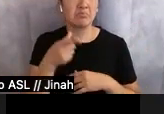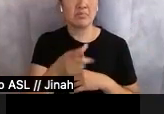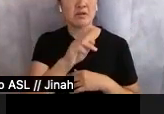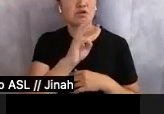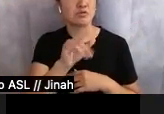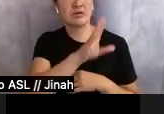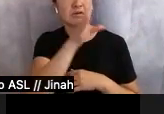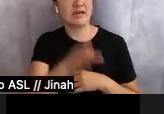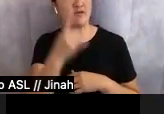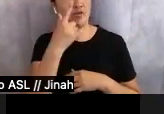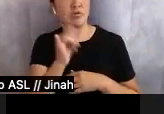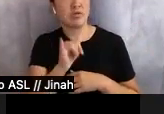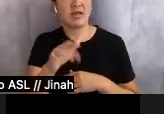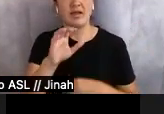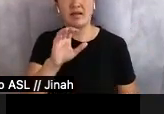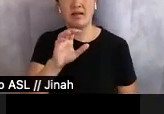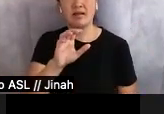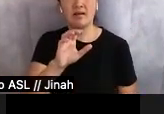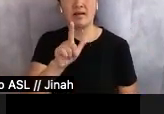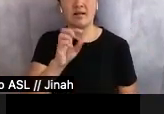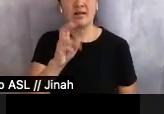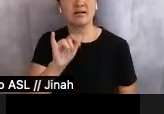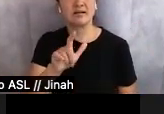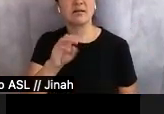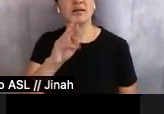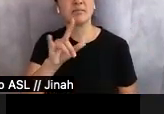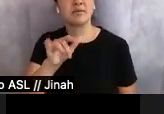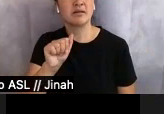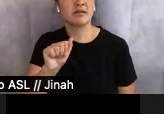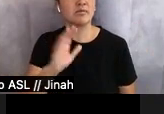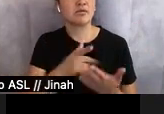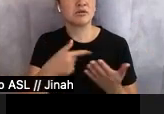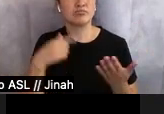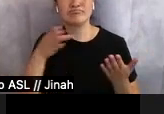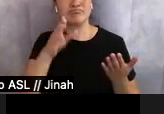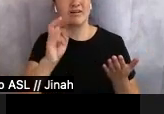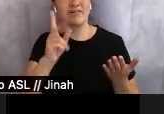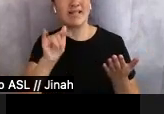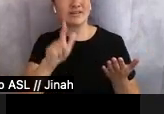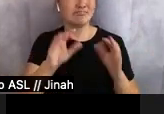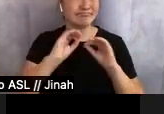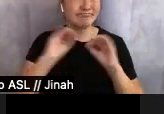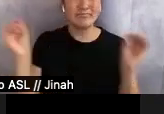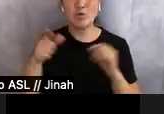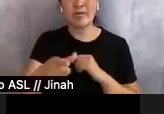Wait—classically Camellia music? Her music wasn't classical at all. What if they got mad; what if they stopped her in the middle of— "Katrina."